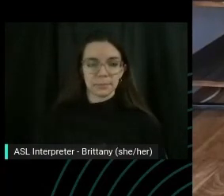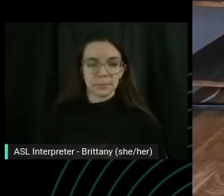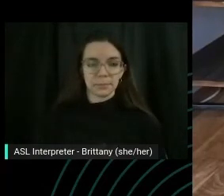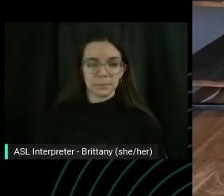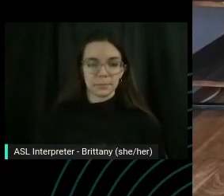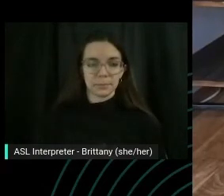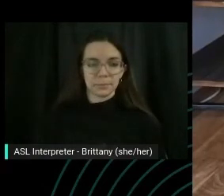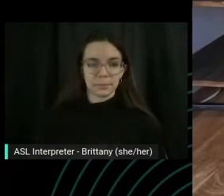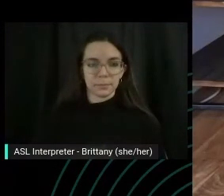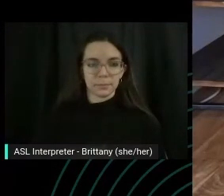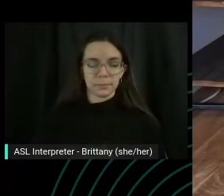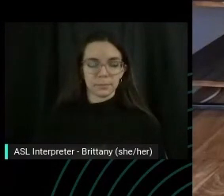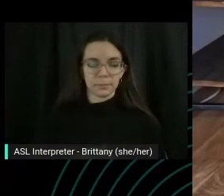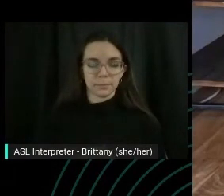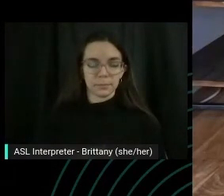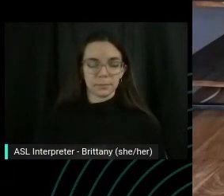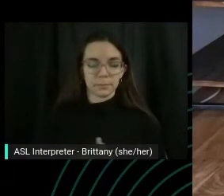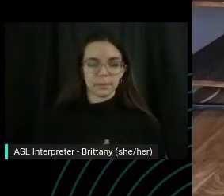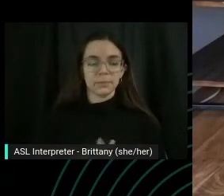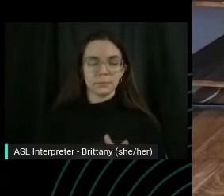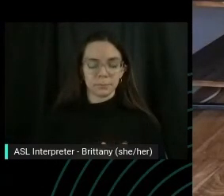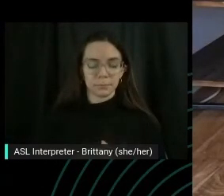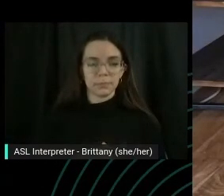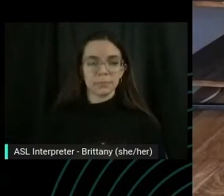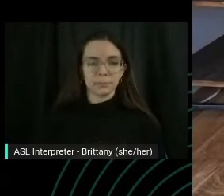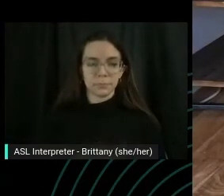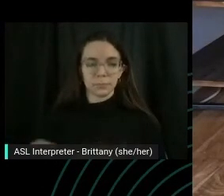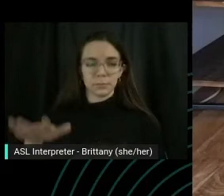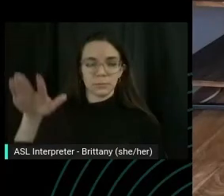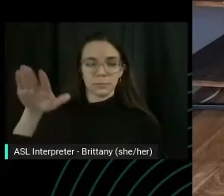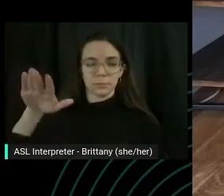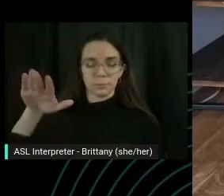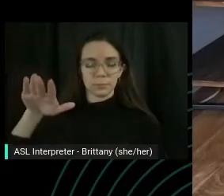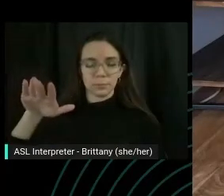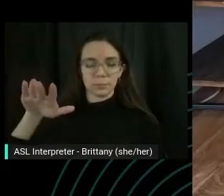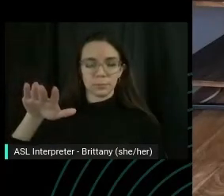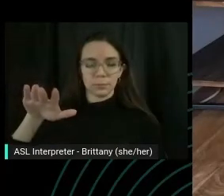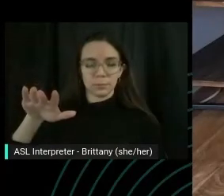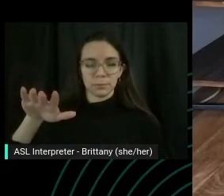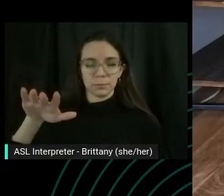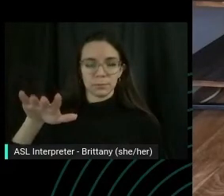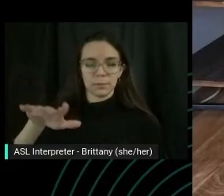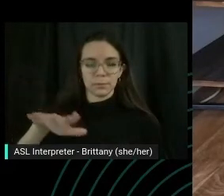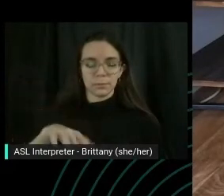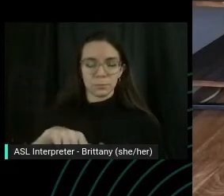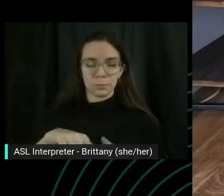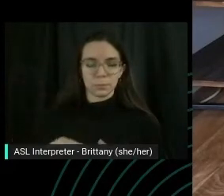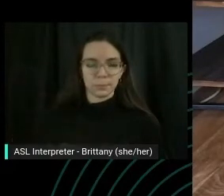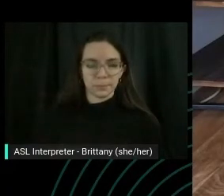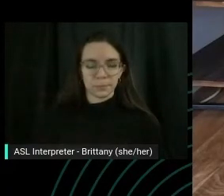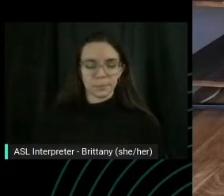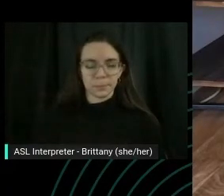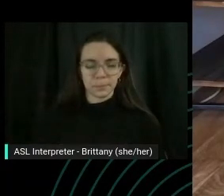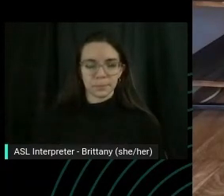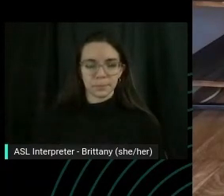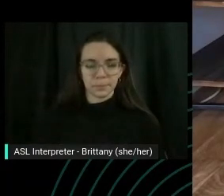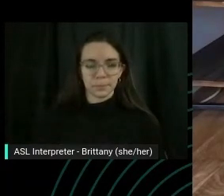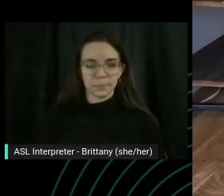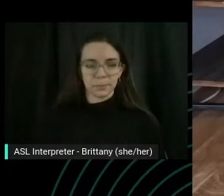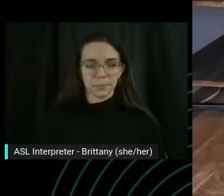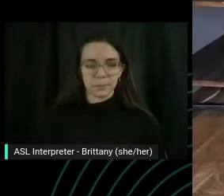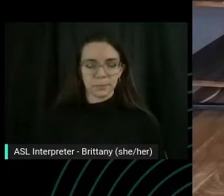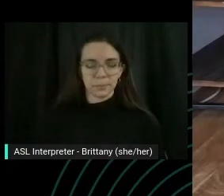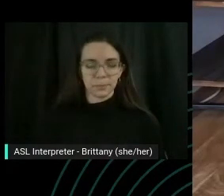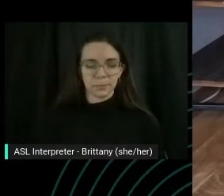And left reaching long though and lower and down the to two more